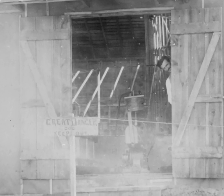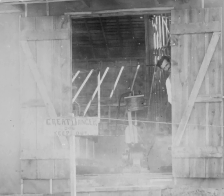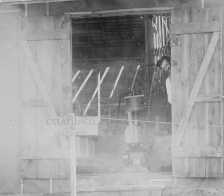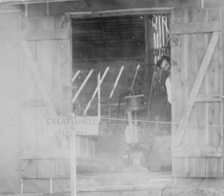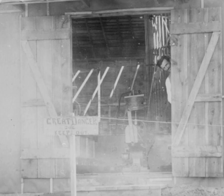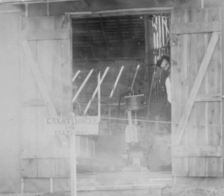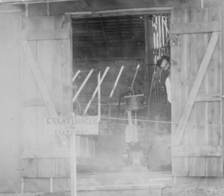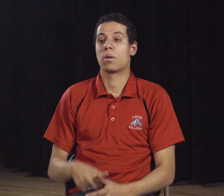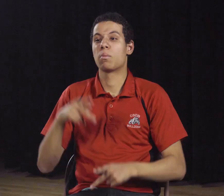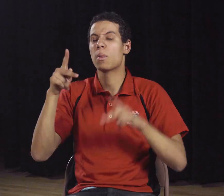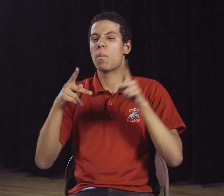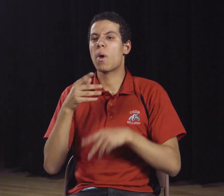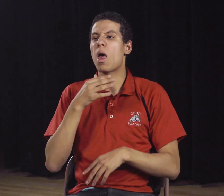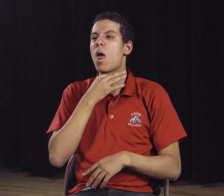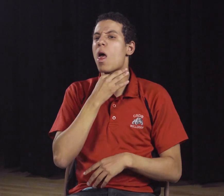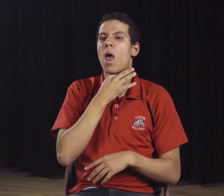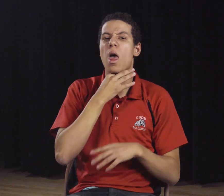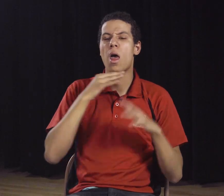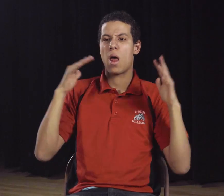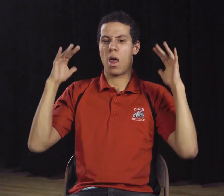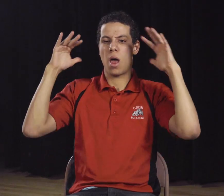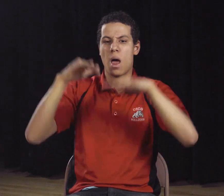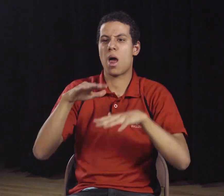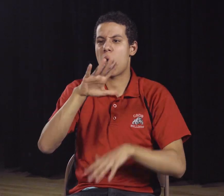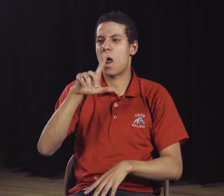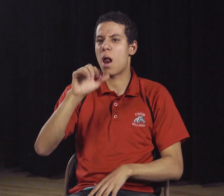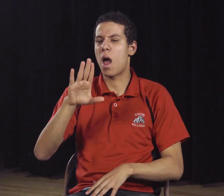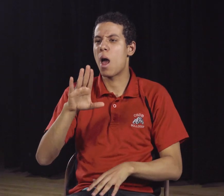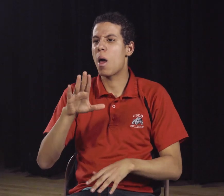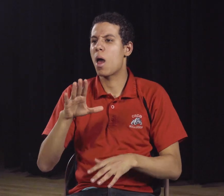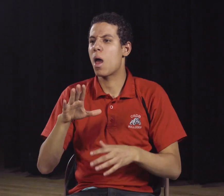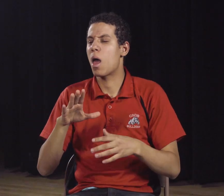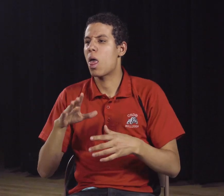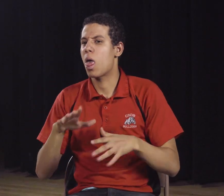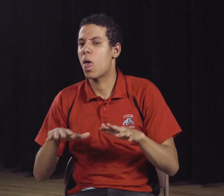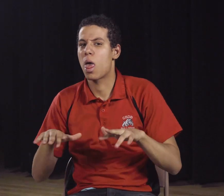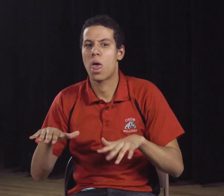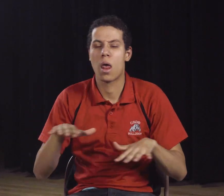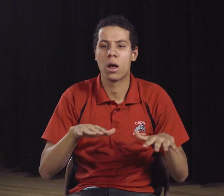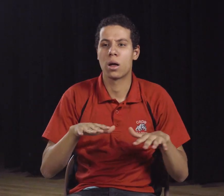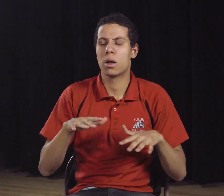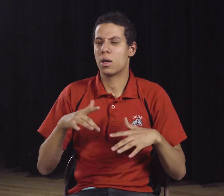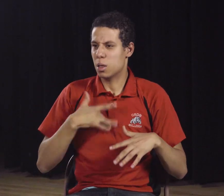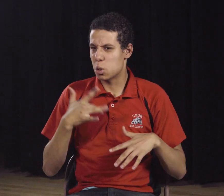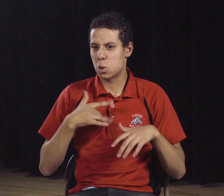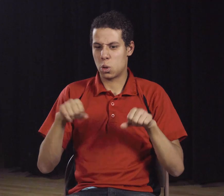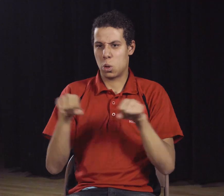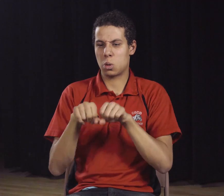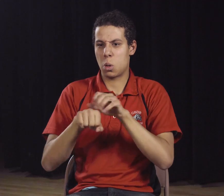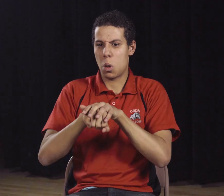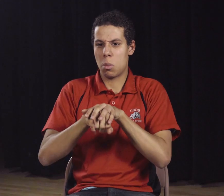Curiosity seekers would gather from all around and come to the lab where they could feel the electricity crackle underfoot.